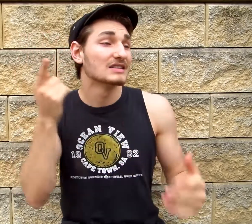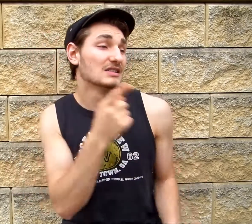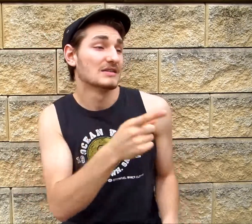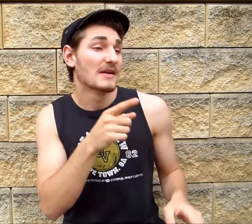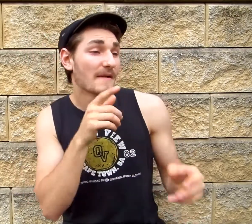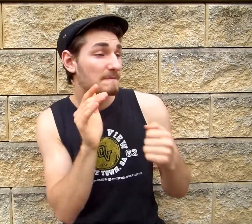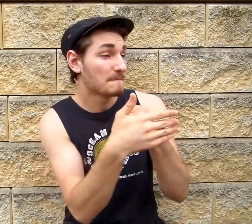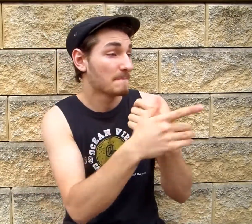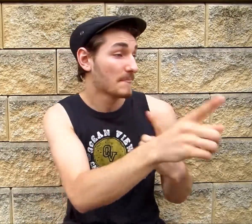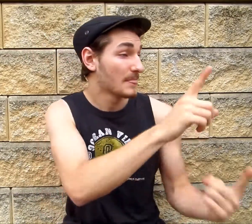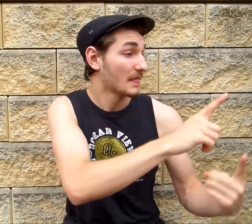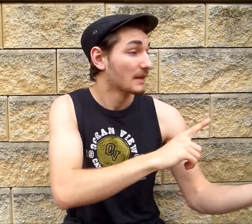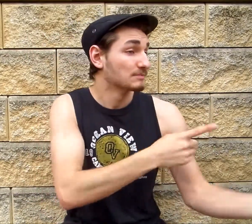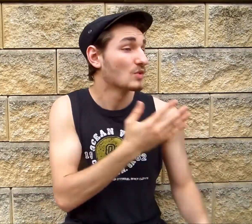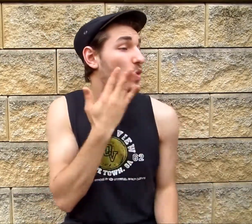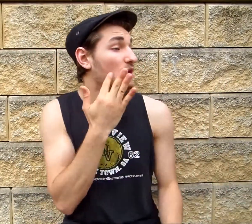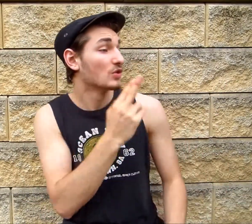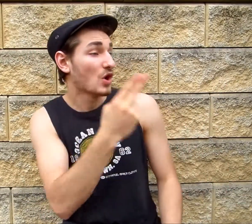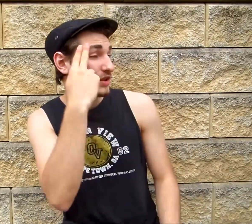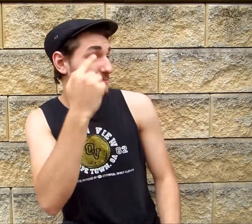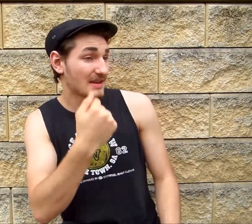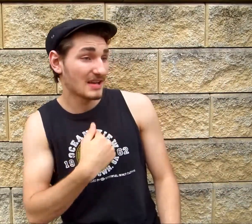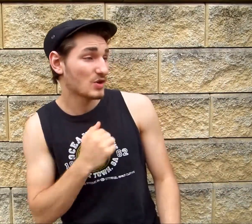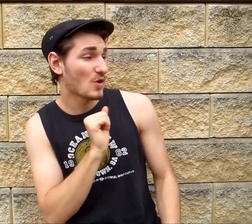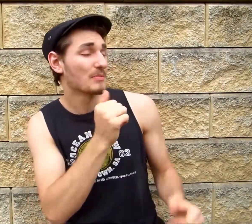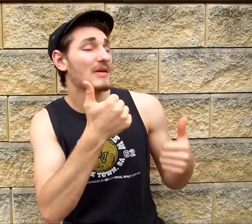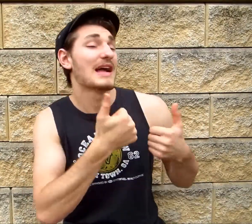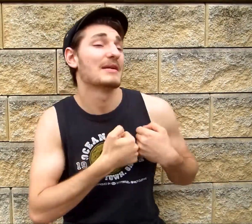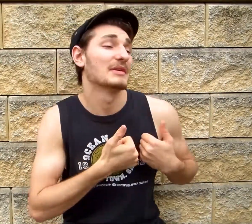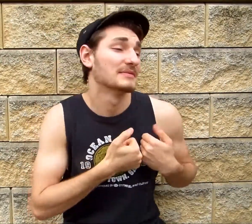And you' been creepin' 'round on me While you're callin' me "baby"